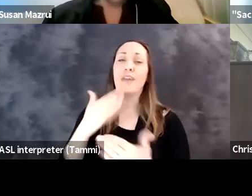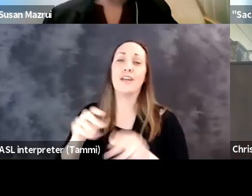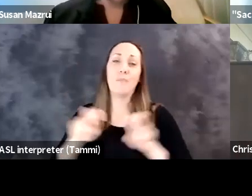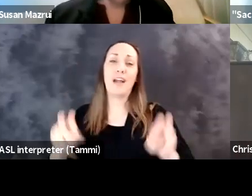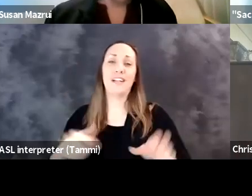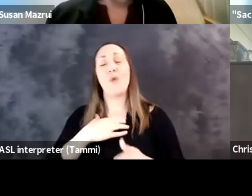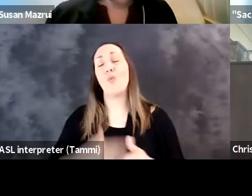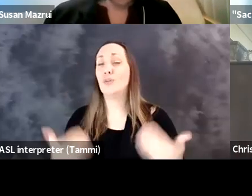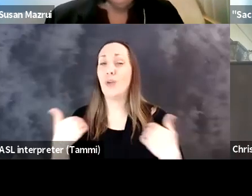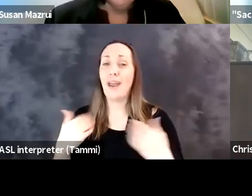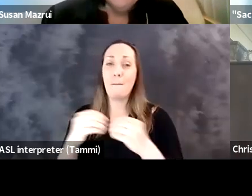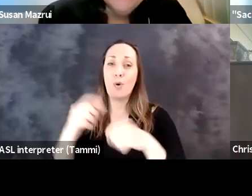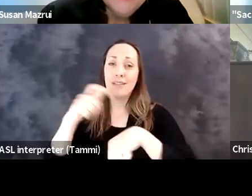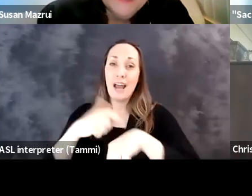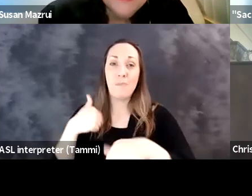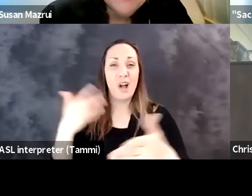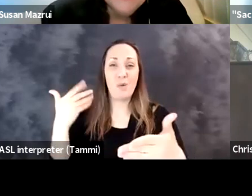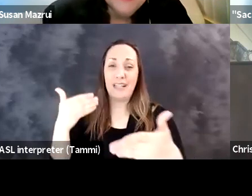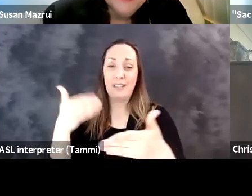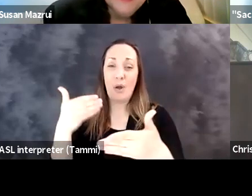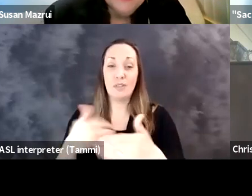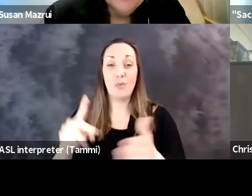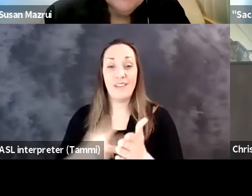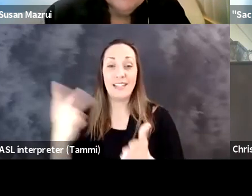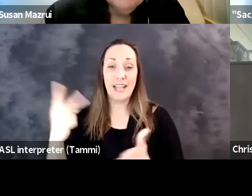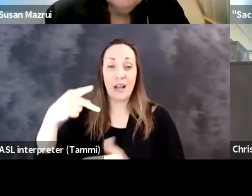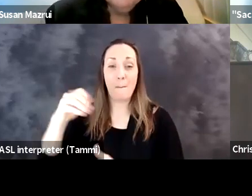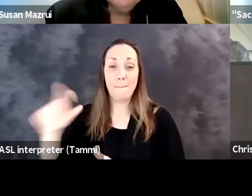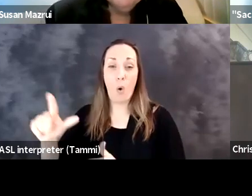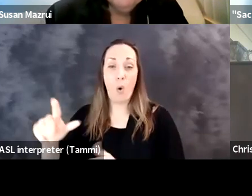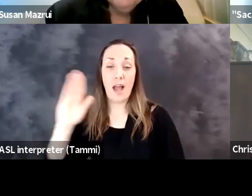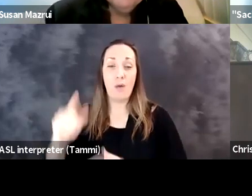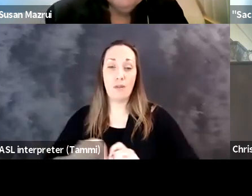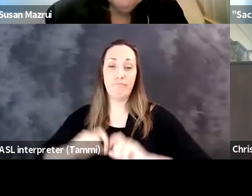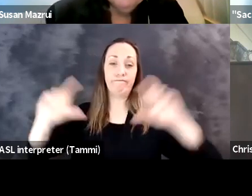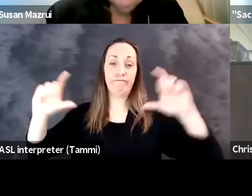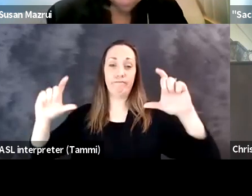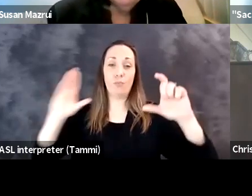Thank you, panelists. Excellent points. Wish we had more time. But we are running close.